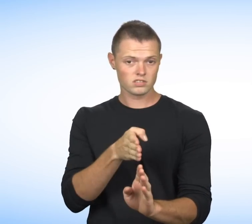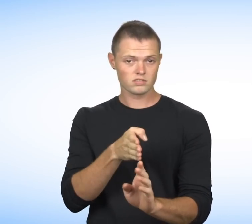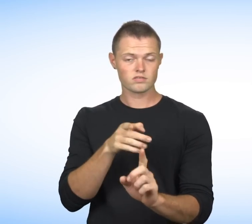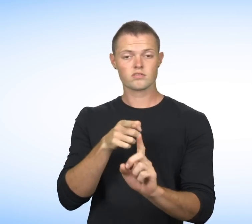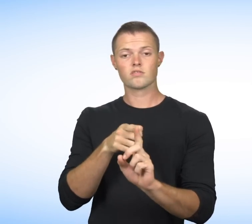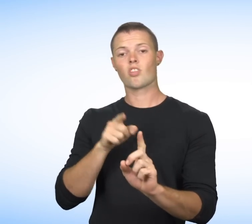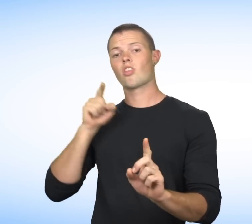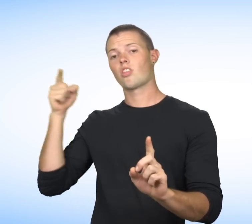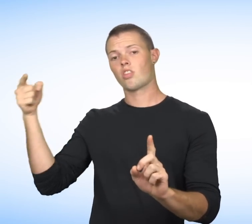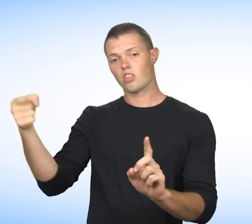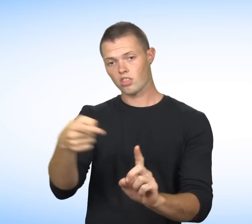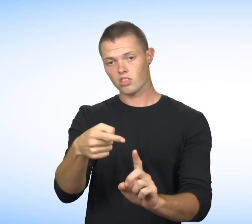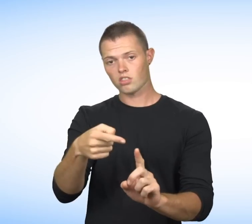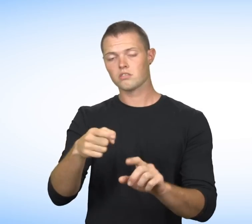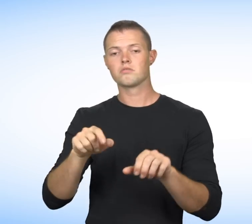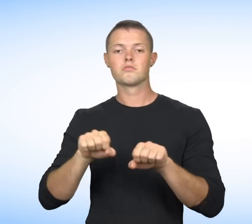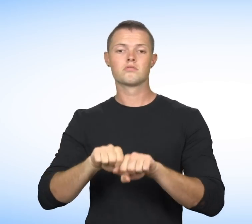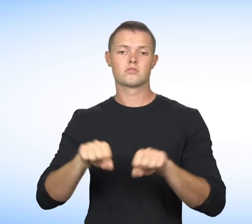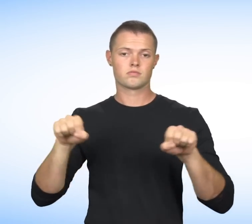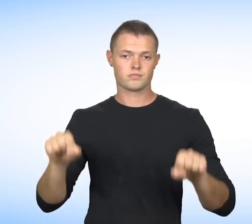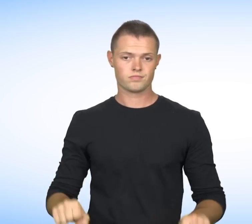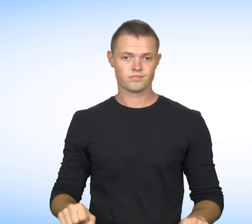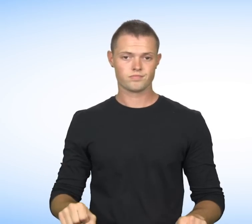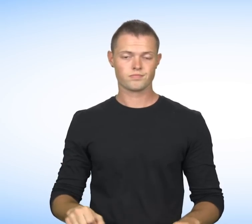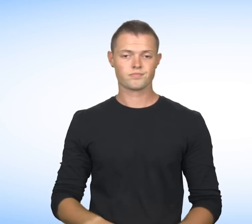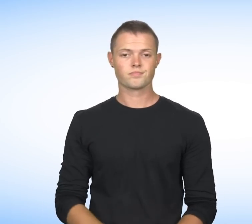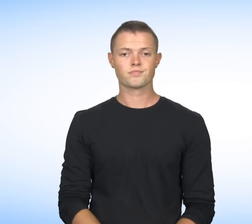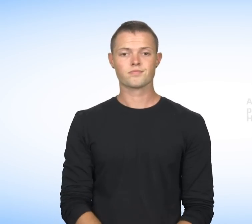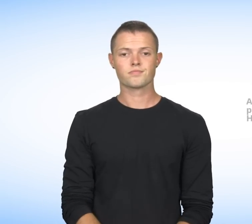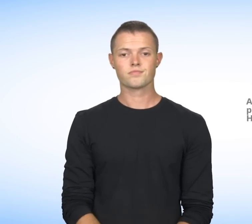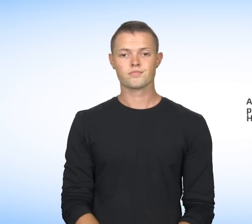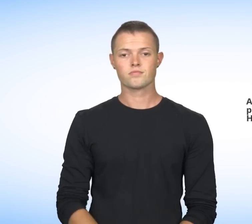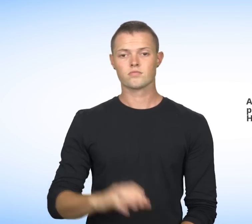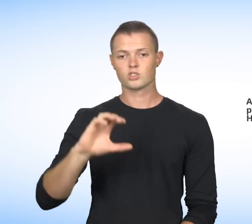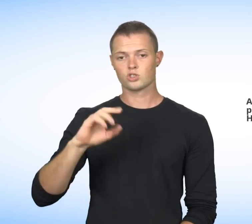or by an organization there are several forms of discrimination :